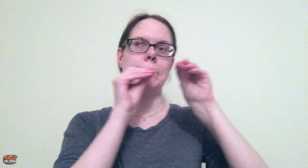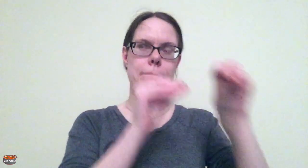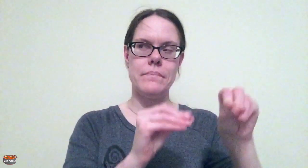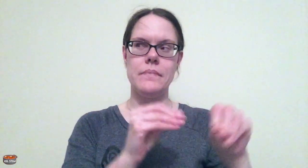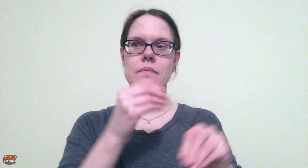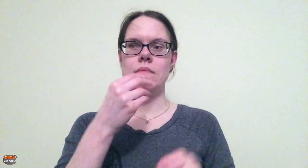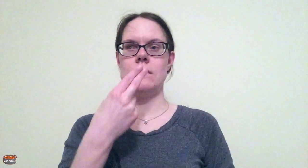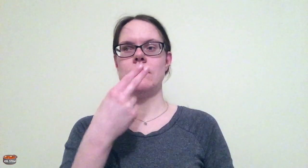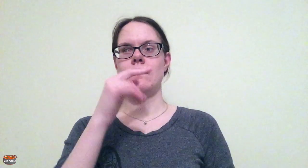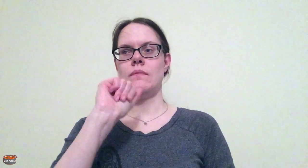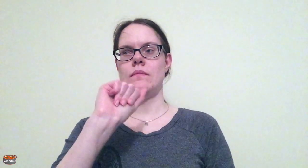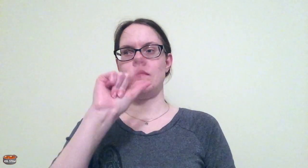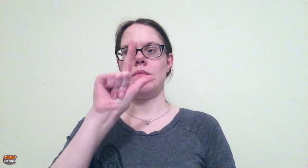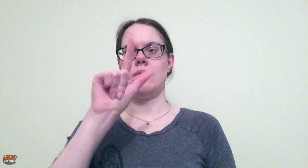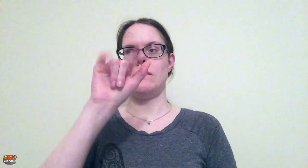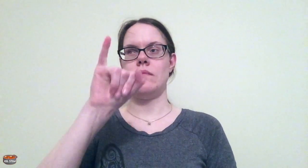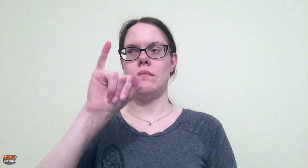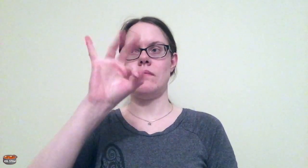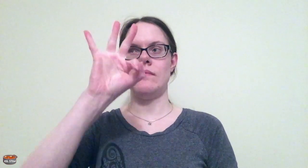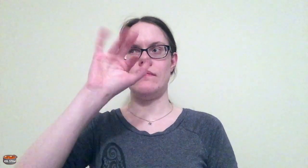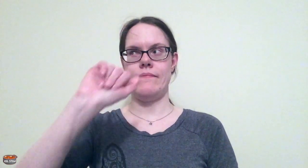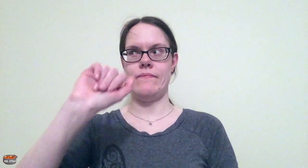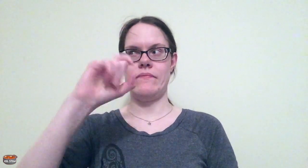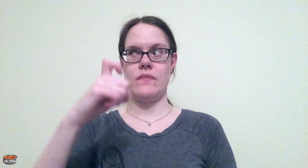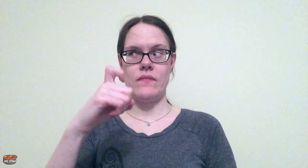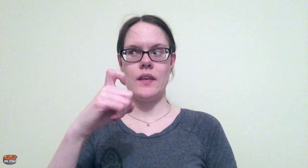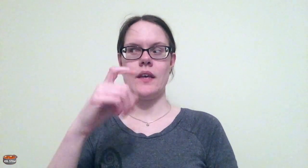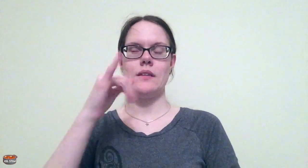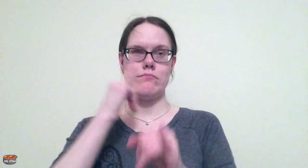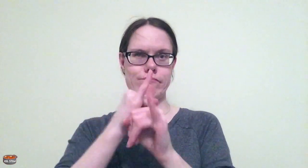Then he moved to the Halifax